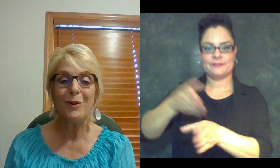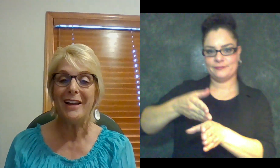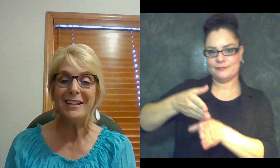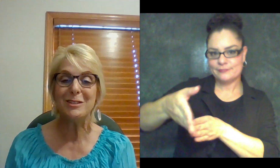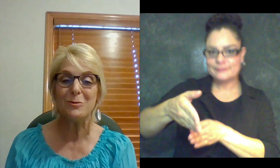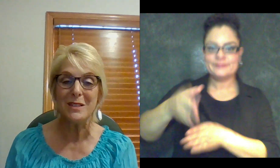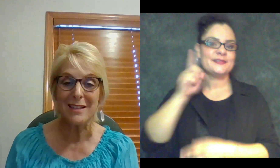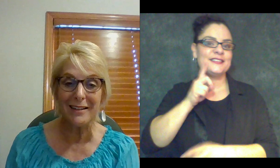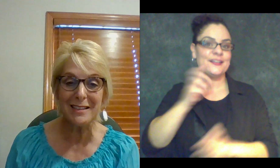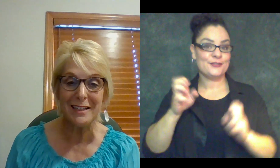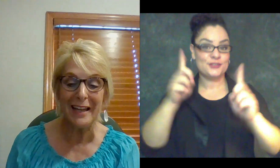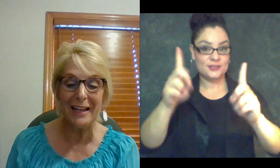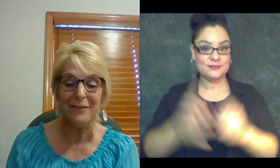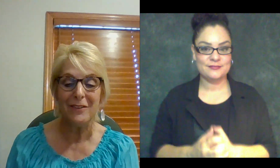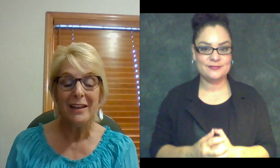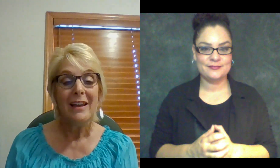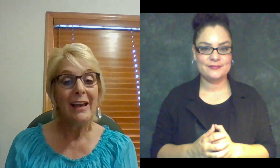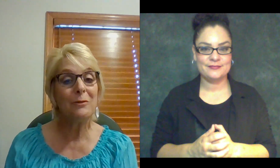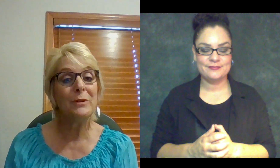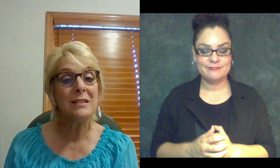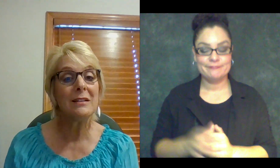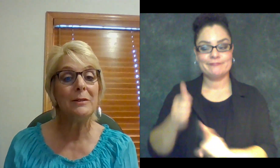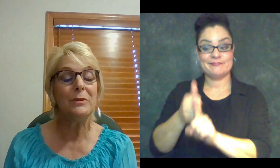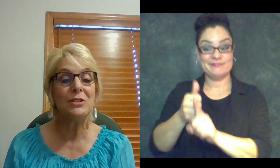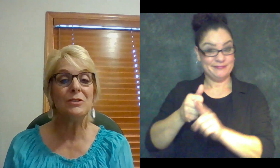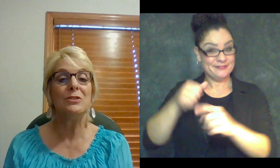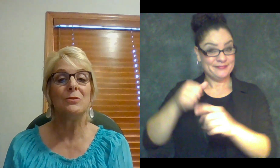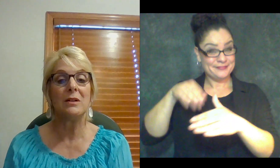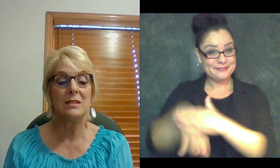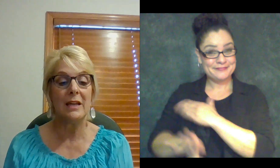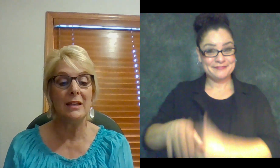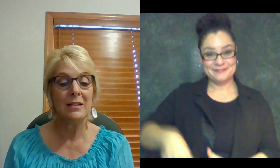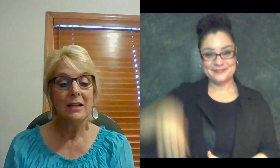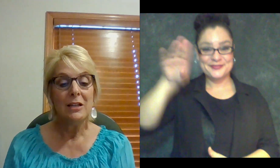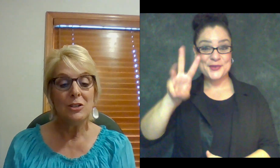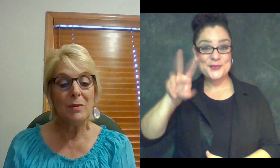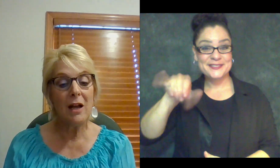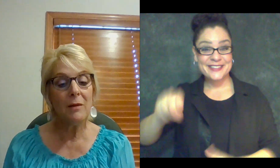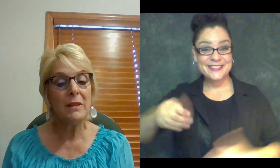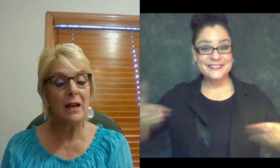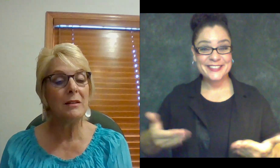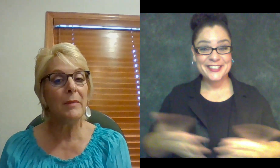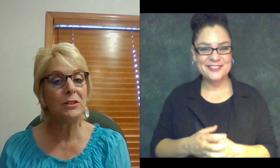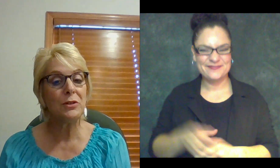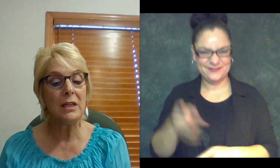Ryan is a Wisconsin native and recently returned to our state to become the elementary and